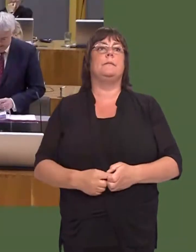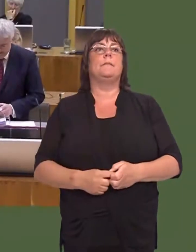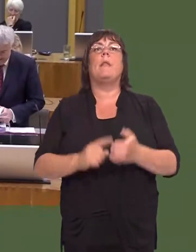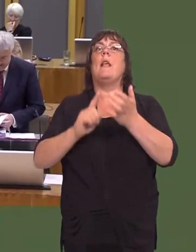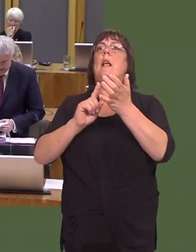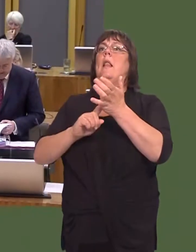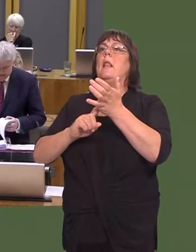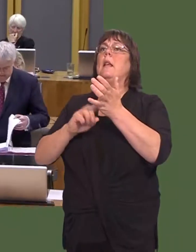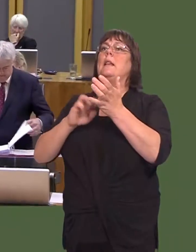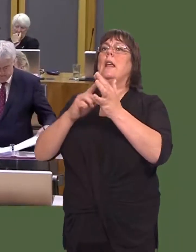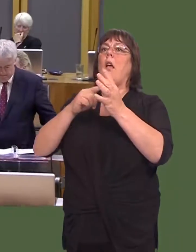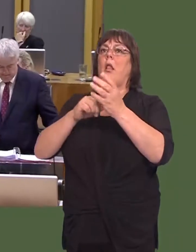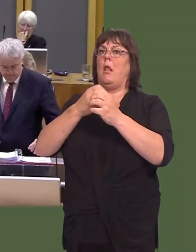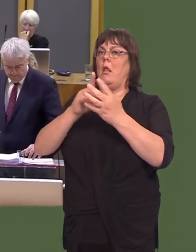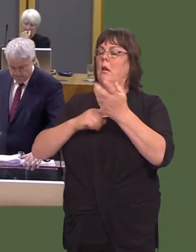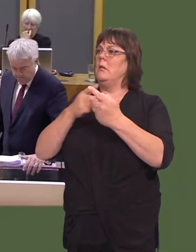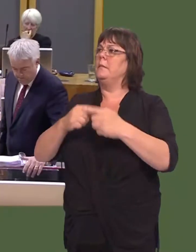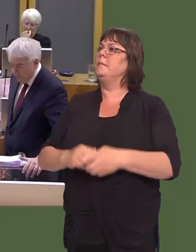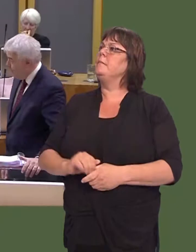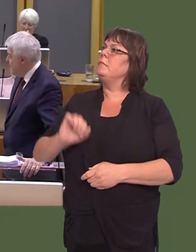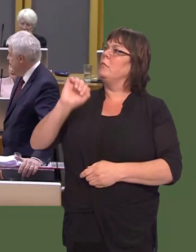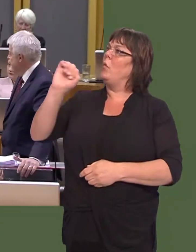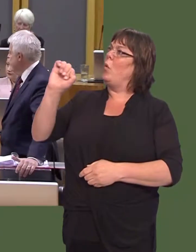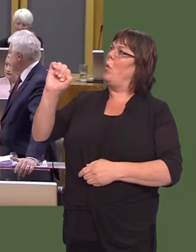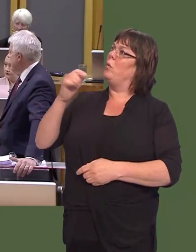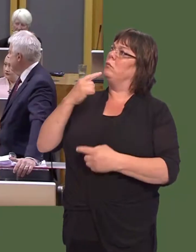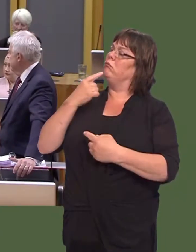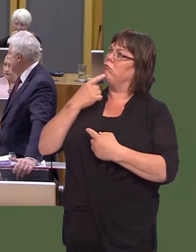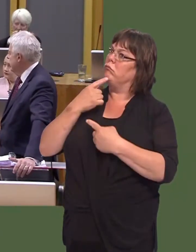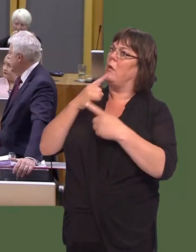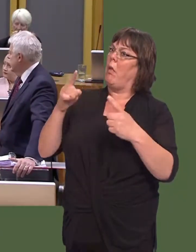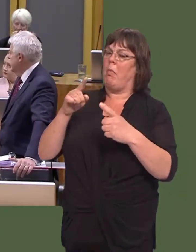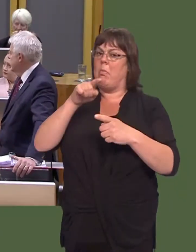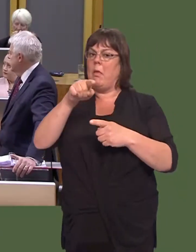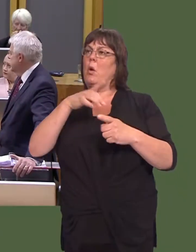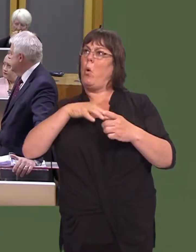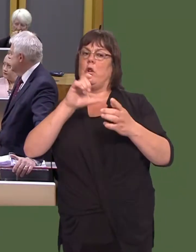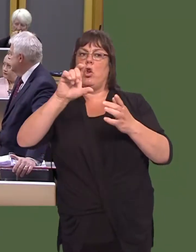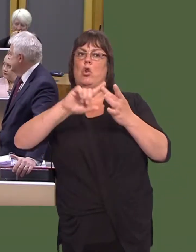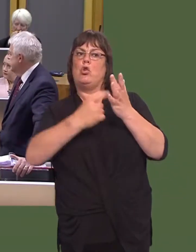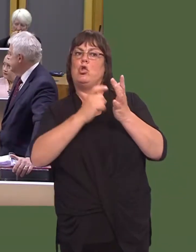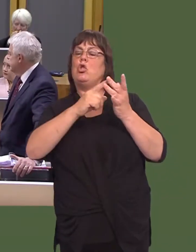Lynne Neagle: First Minister, I very much welcome your positive statement about wanting the circuit to succeed.